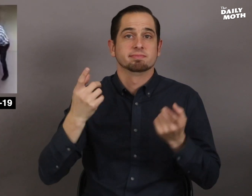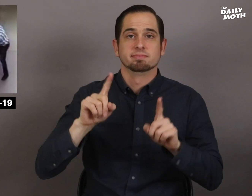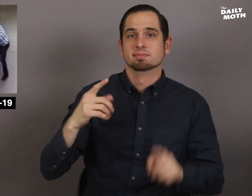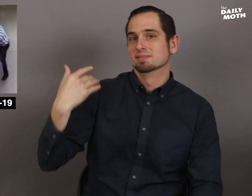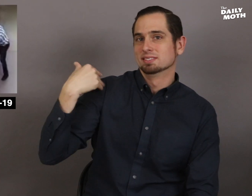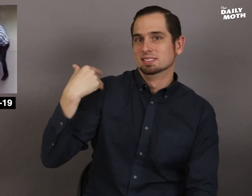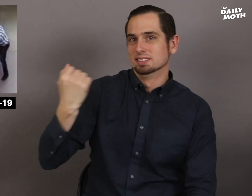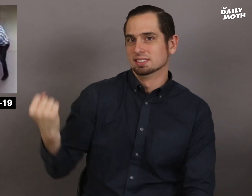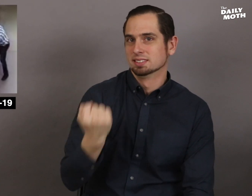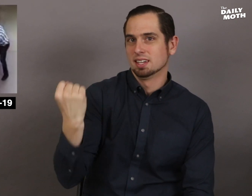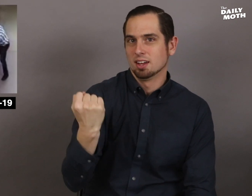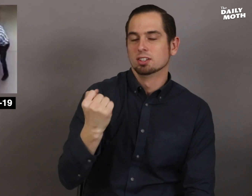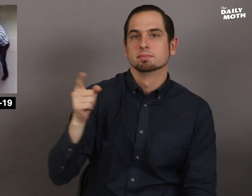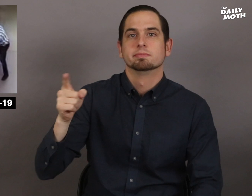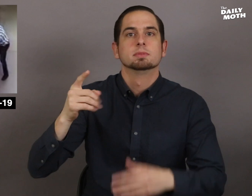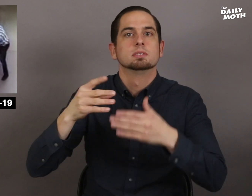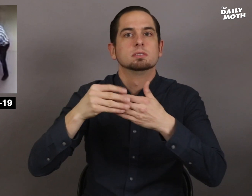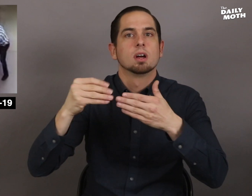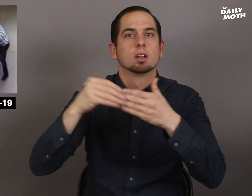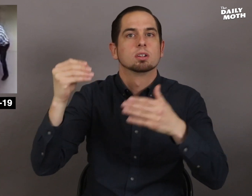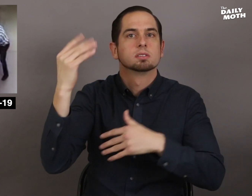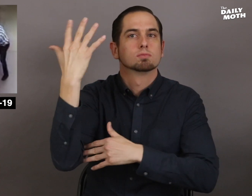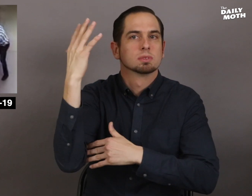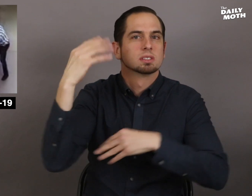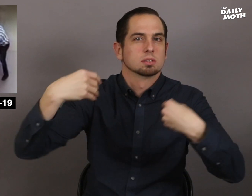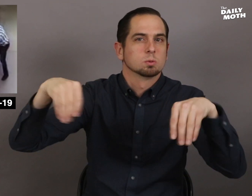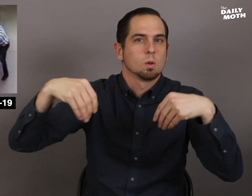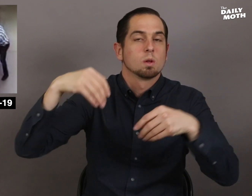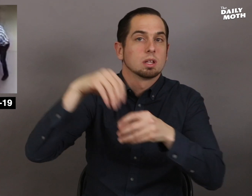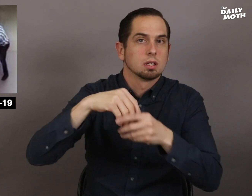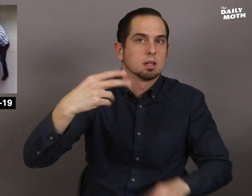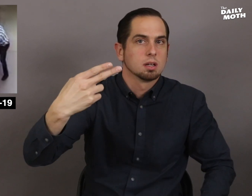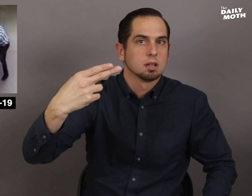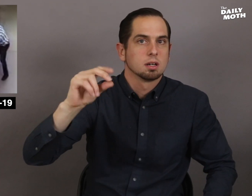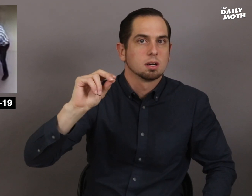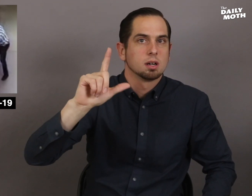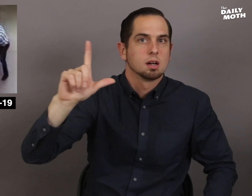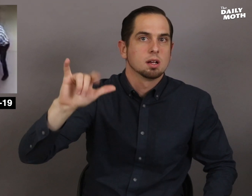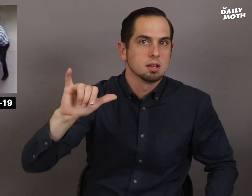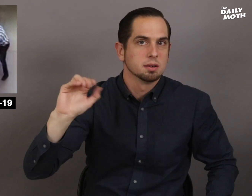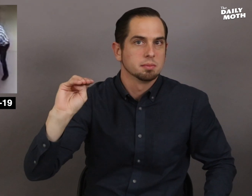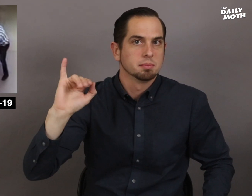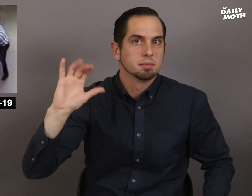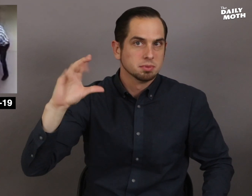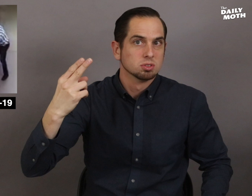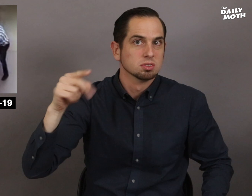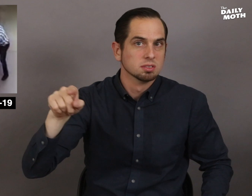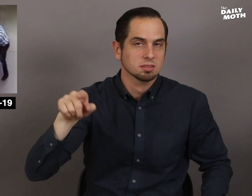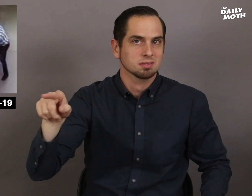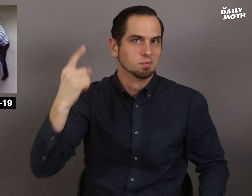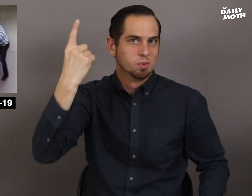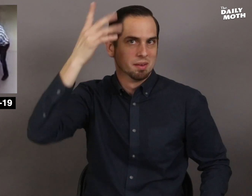On Saturday at a Dollar Tree store in Holly, Michigan,